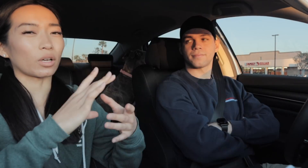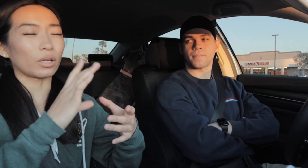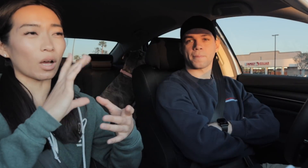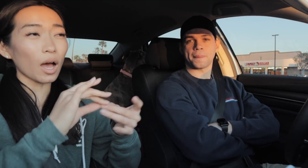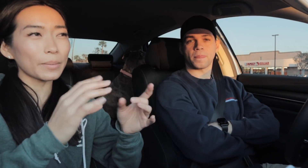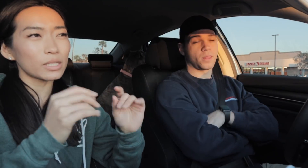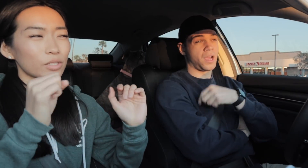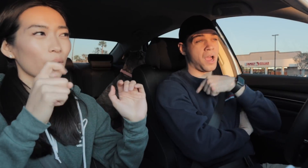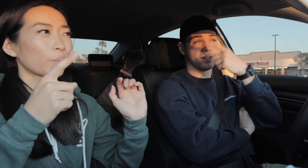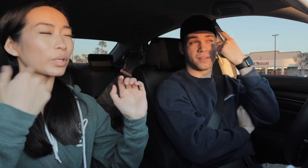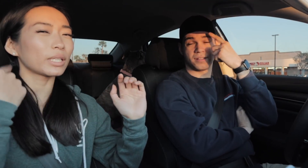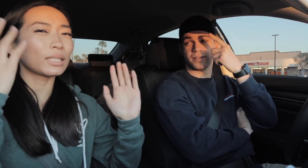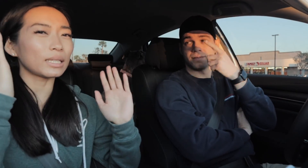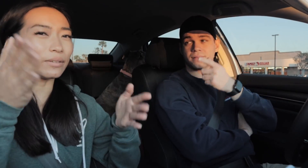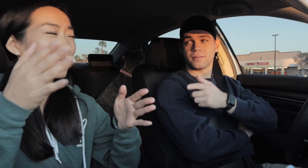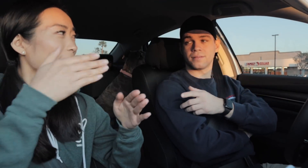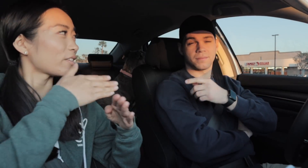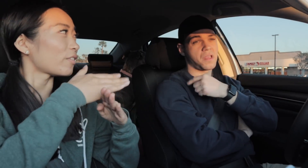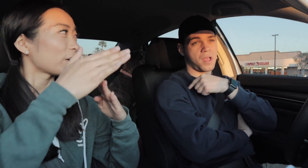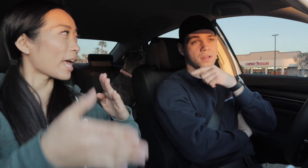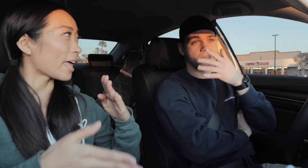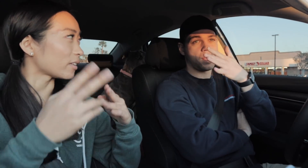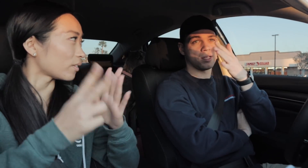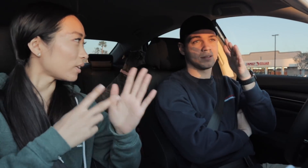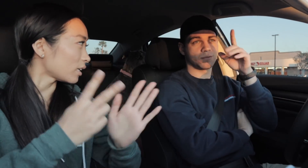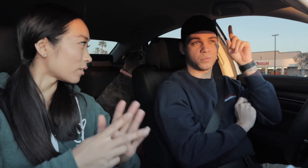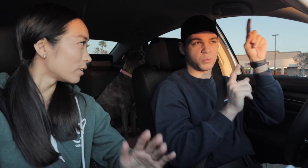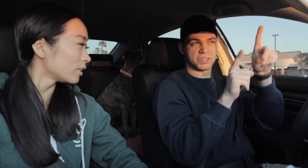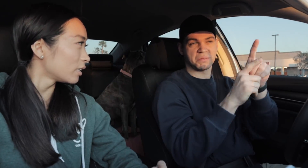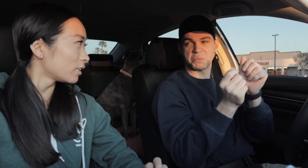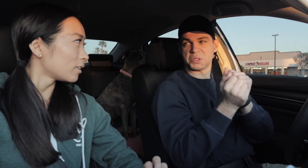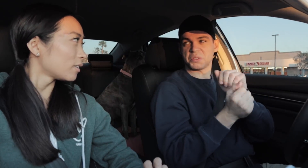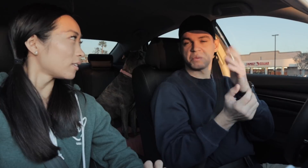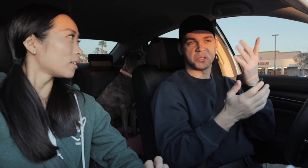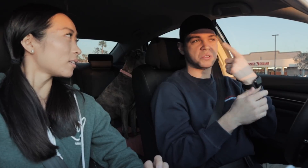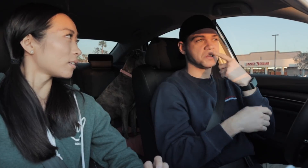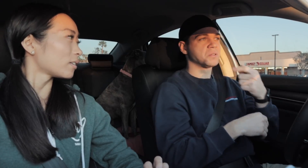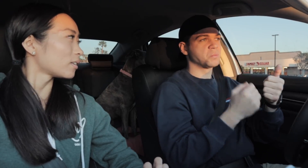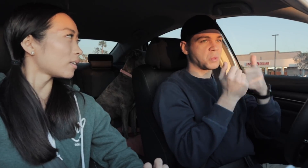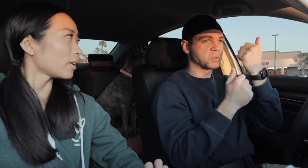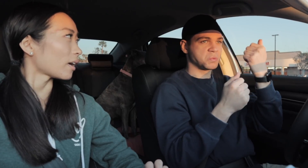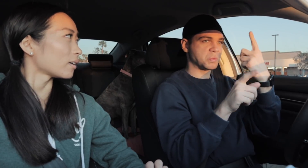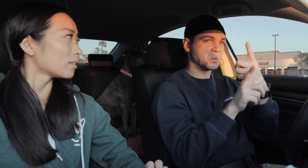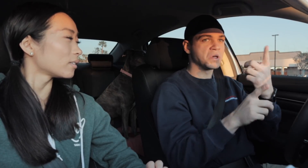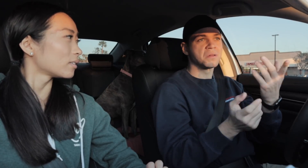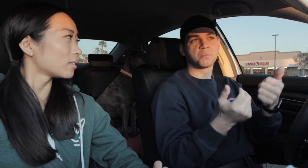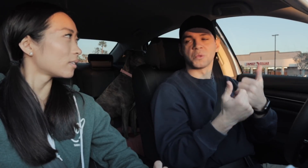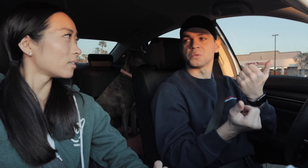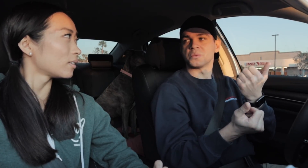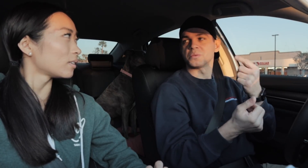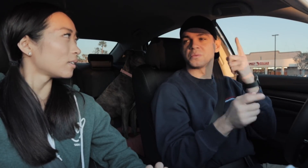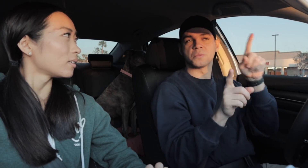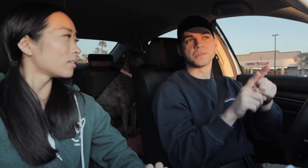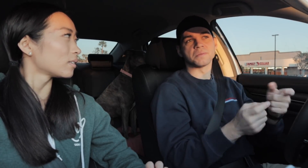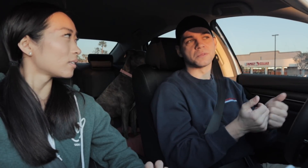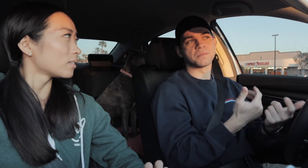comments so we're gonna leave that at the very end of the video R: I kind of agree mostly with what she said, most seems right to me and I agree with.